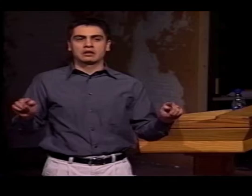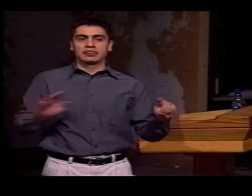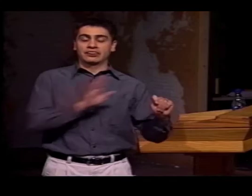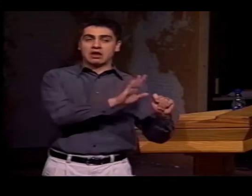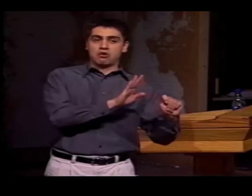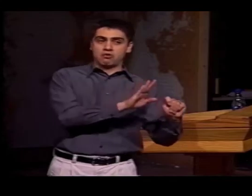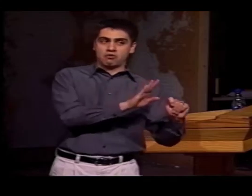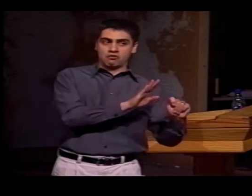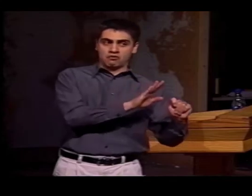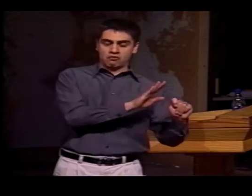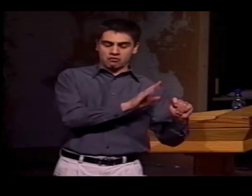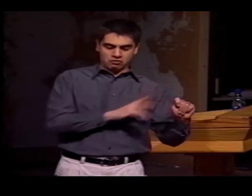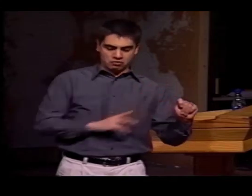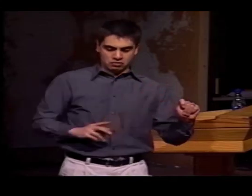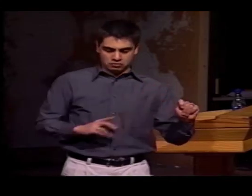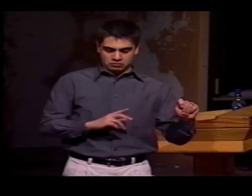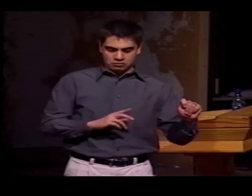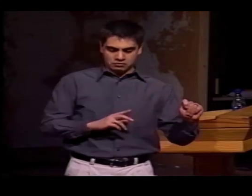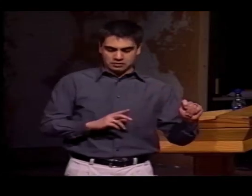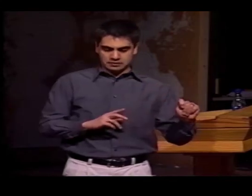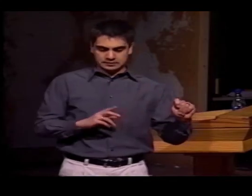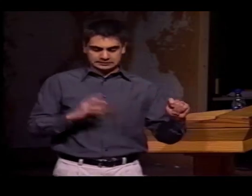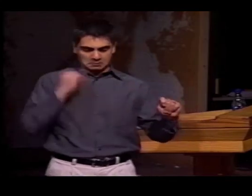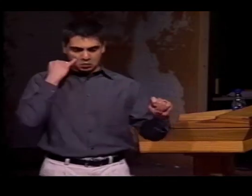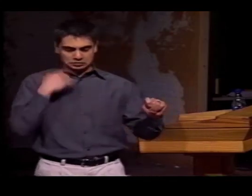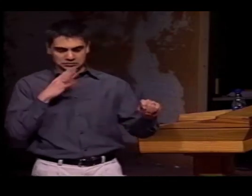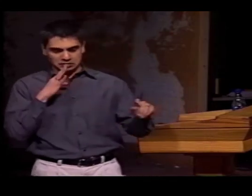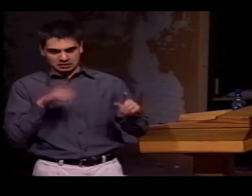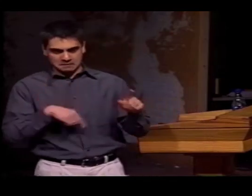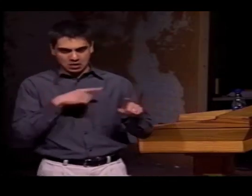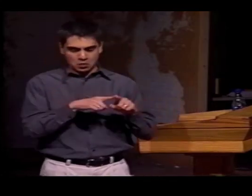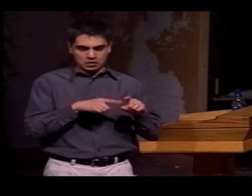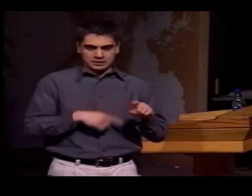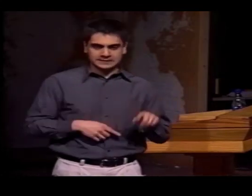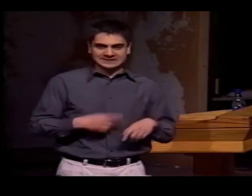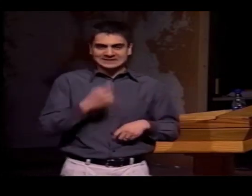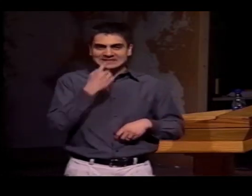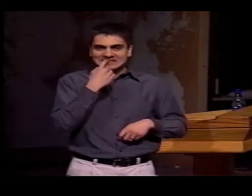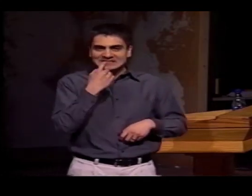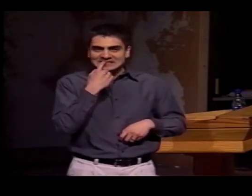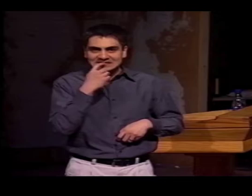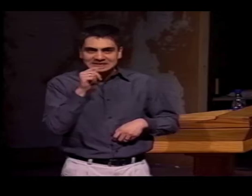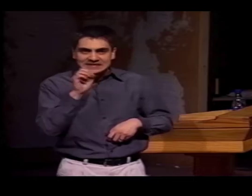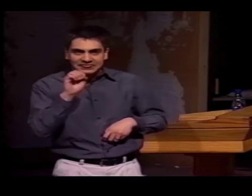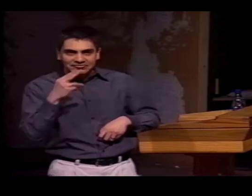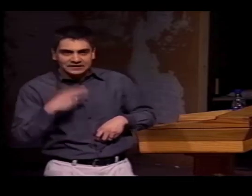BUT THE SOUND OF THE "T" IS SLIGHTLY DIFFERENT. IF I WAS TALKING ABOUT--